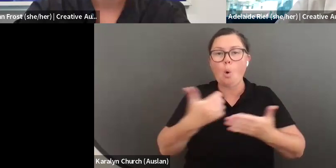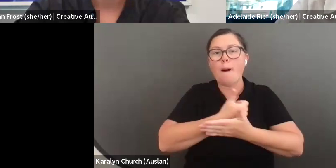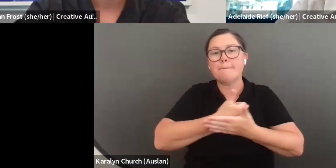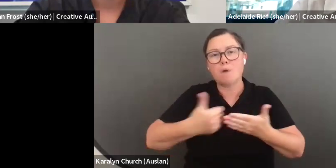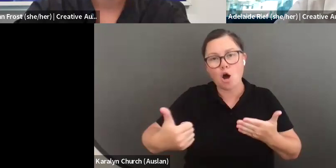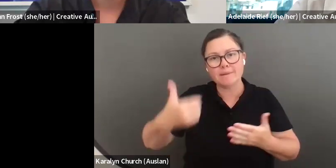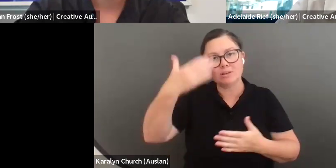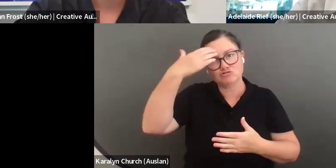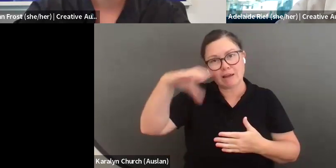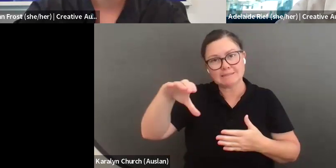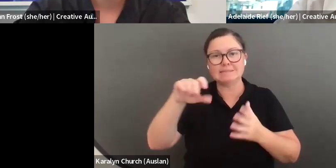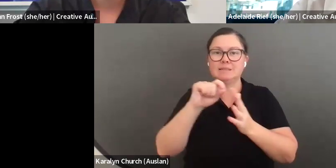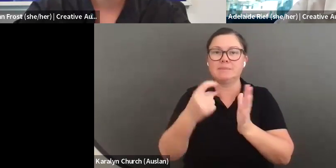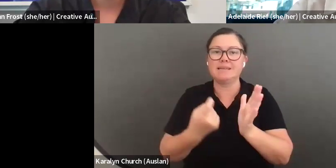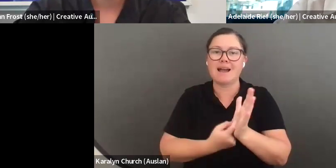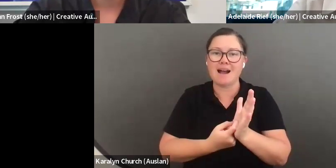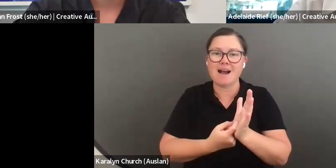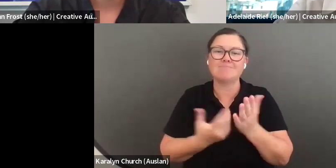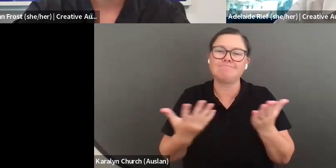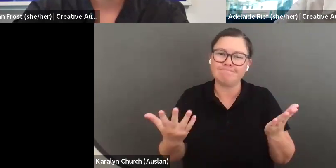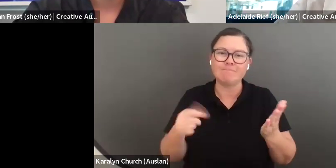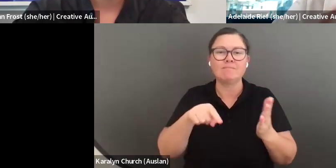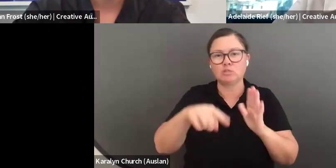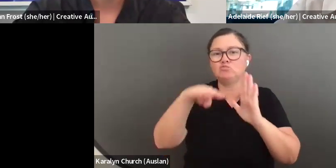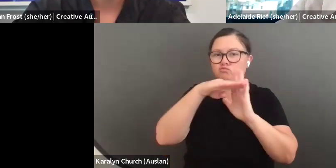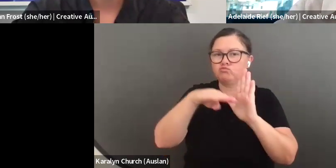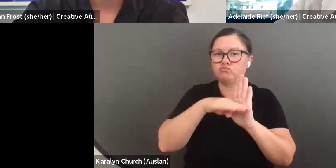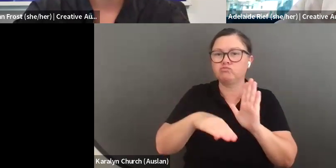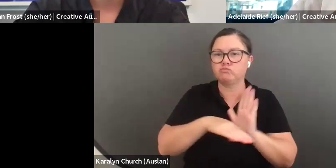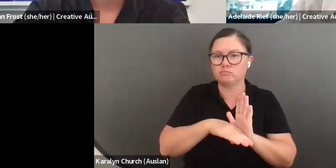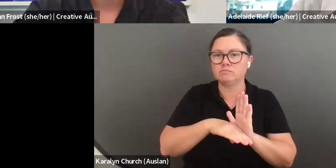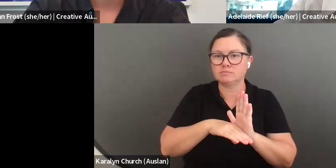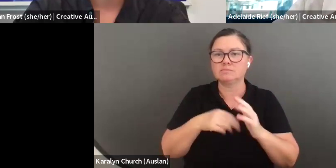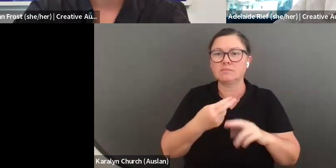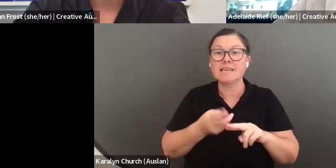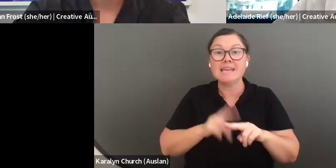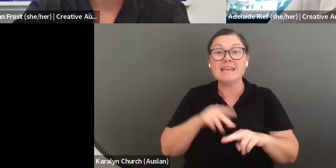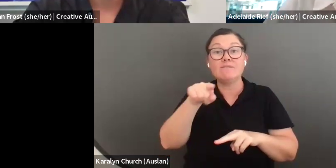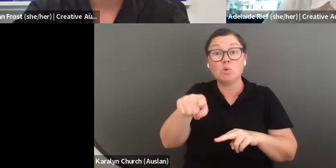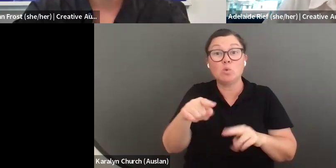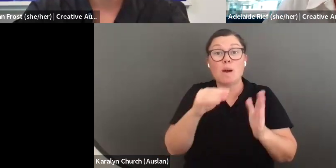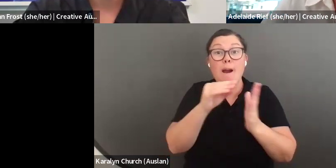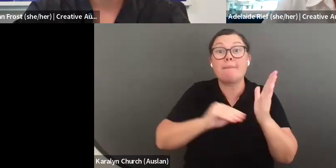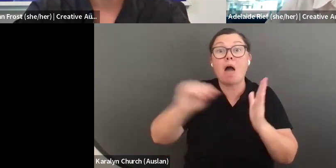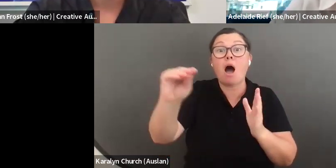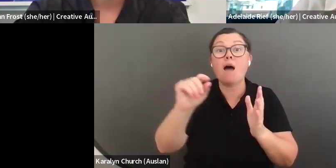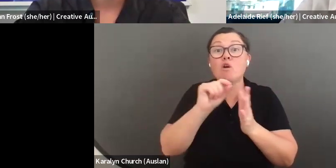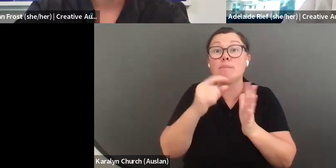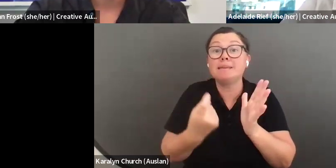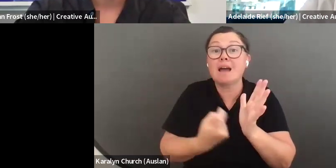You also do need to be an Australian citizen or permanent resident, and there are no exceptions to that. Even if your permanent